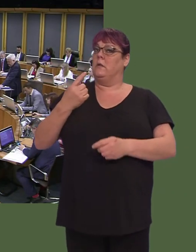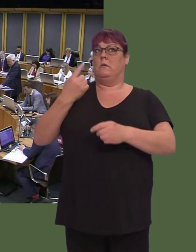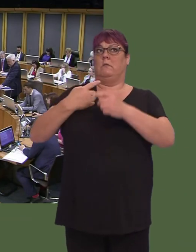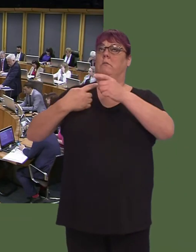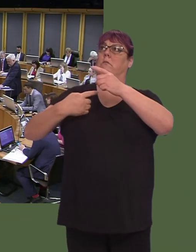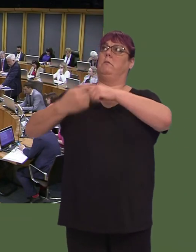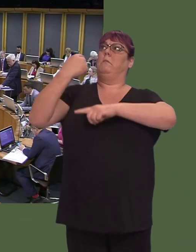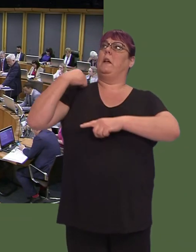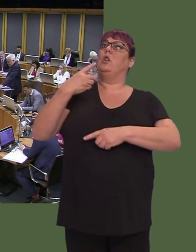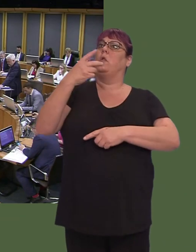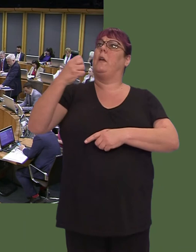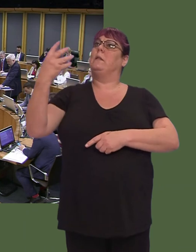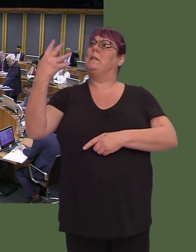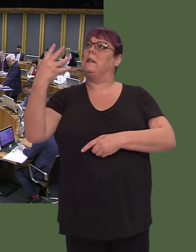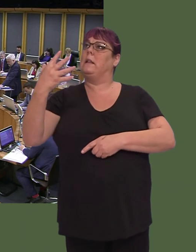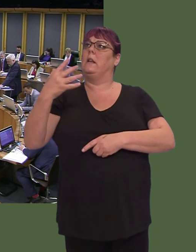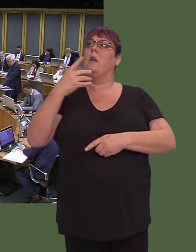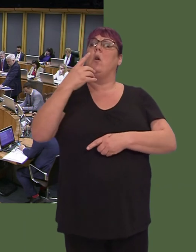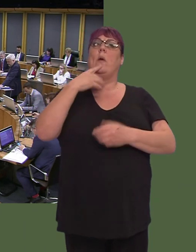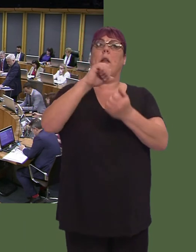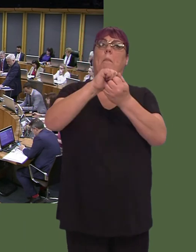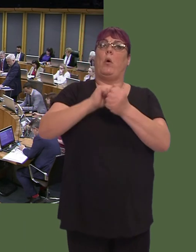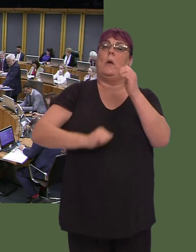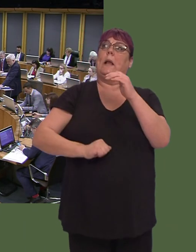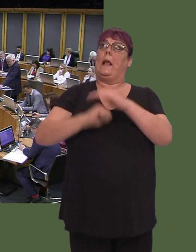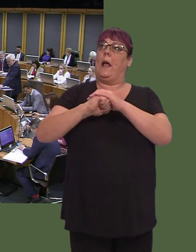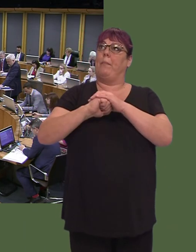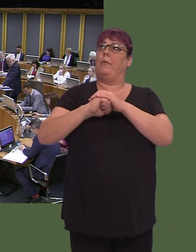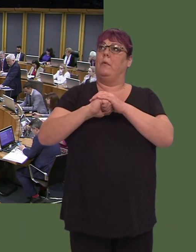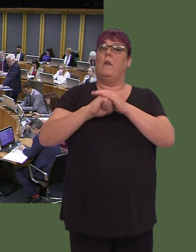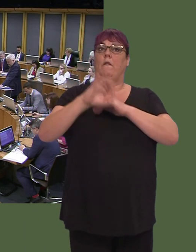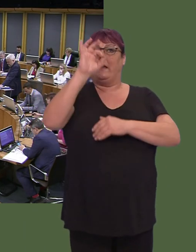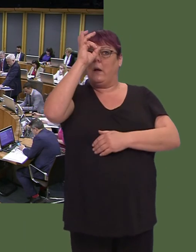cap of £1.85 billion was placed on councils that retained housing stock.